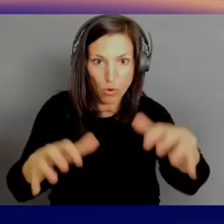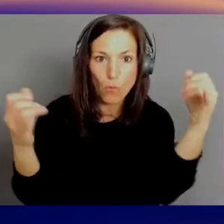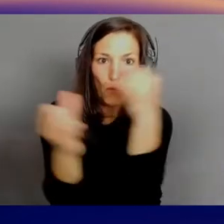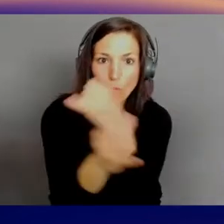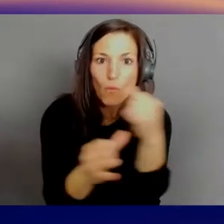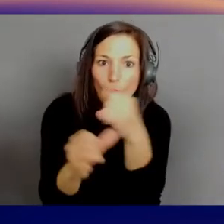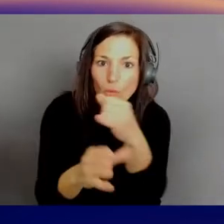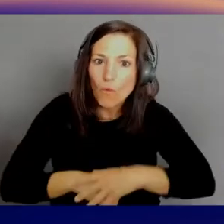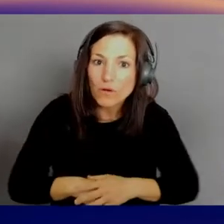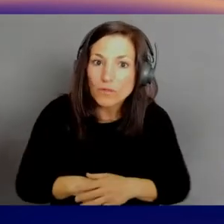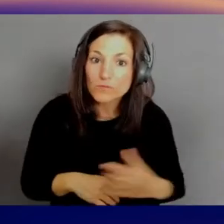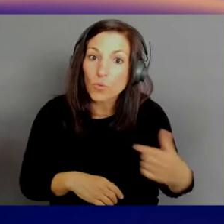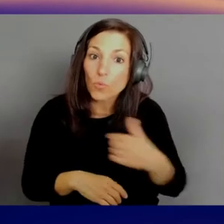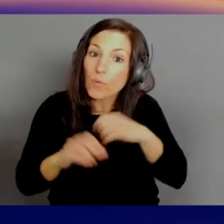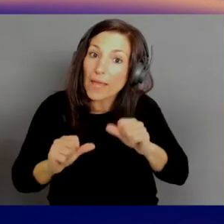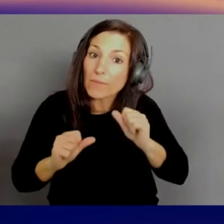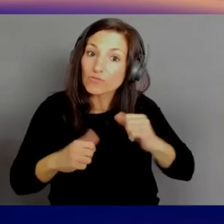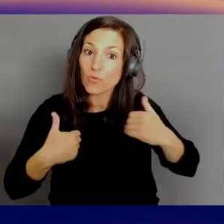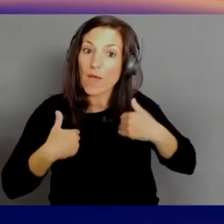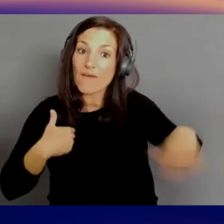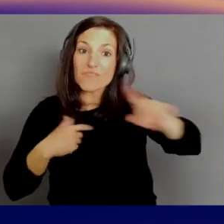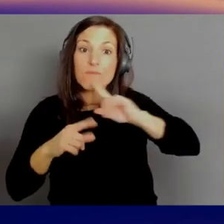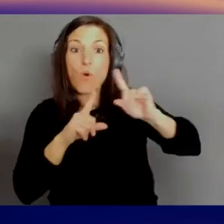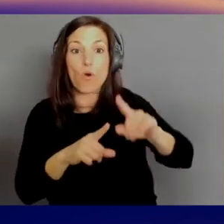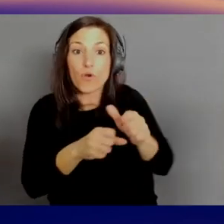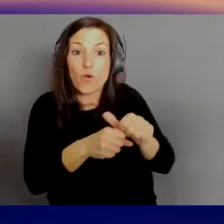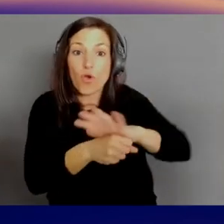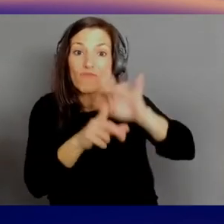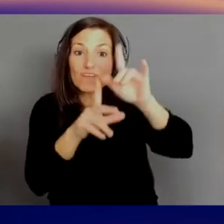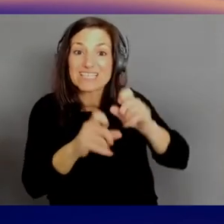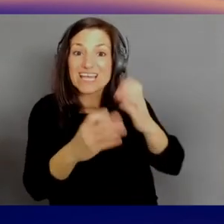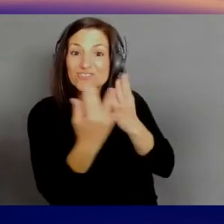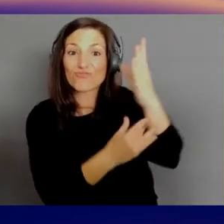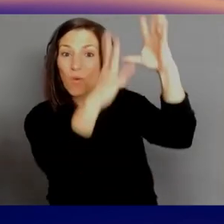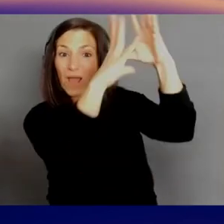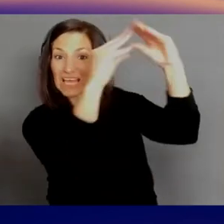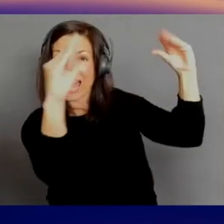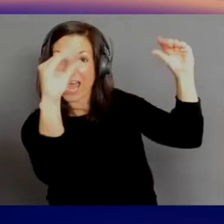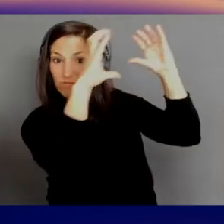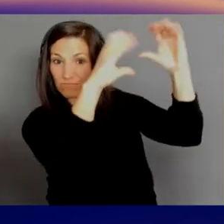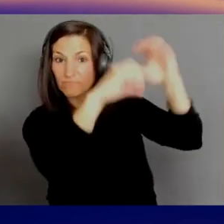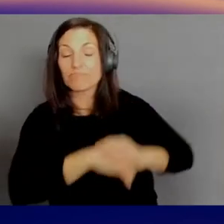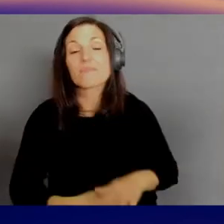And in terms of education, we've seen recently a ton of our customers,